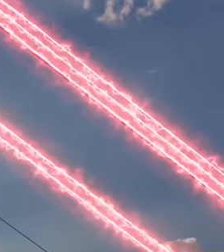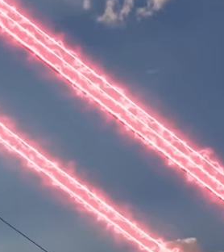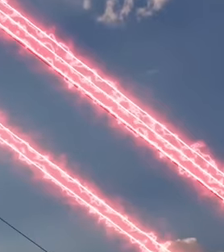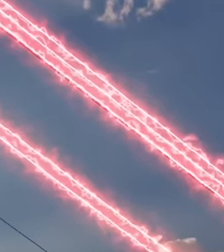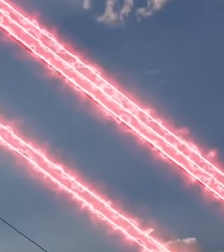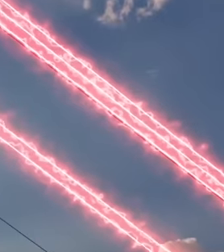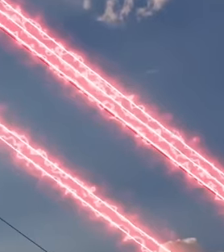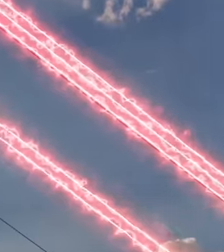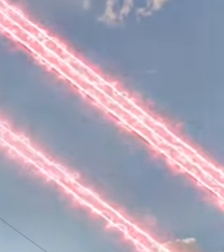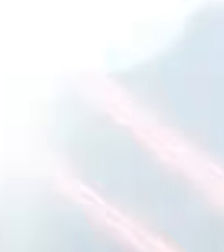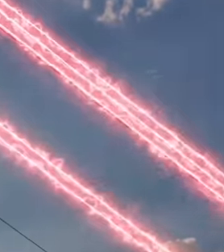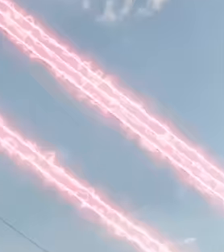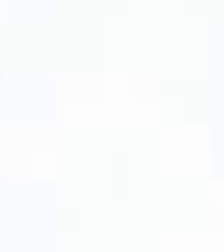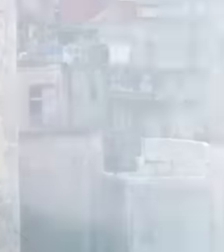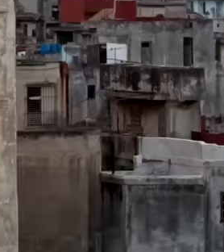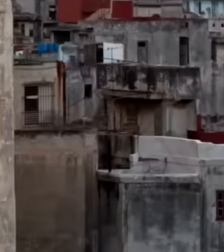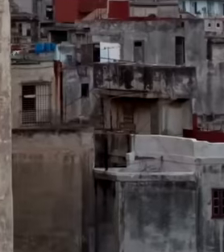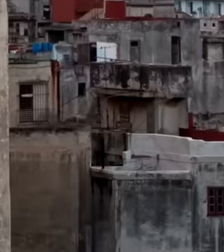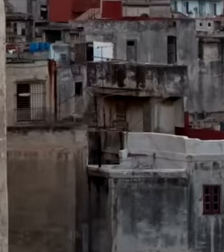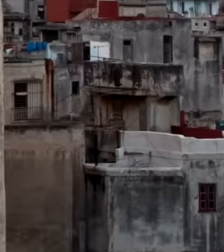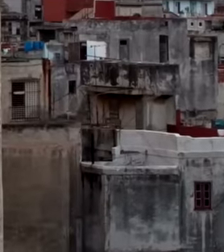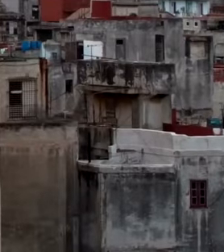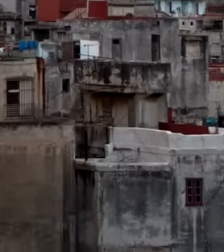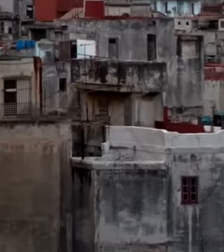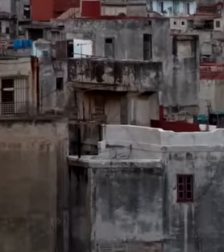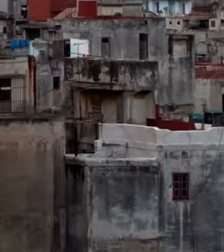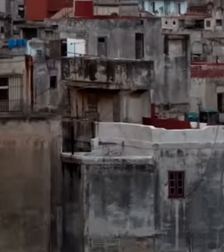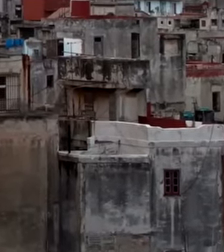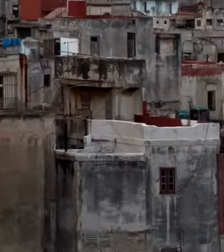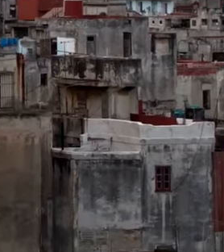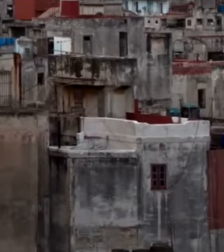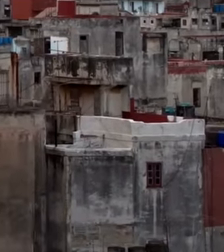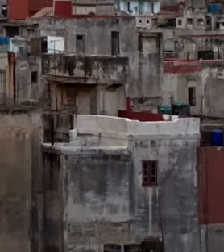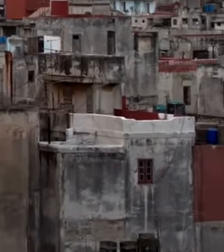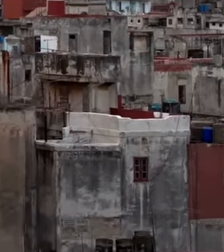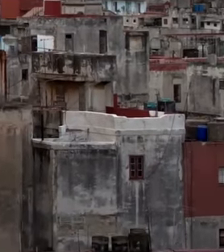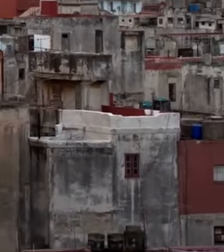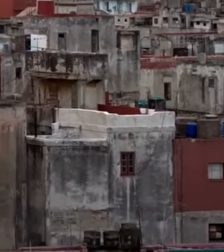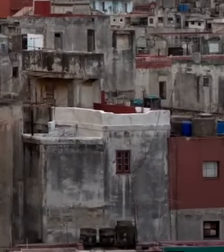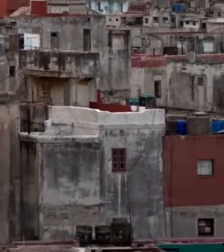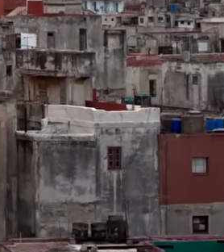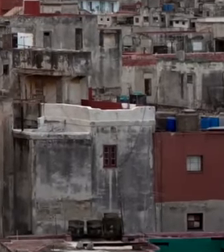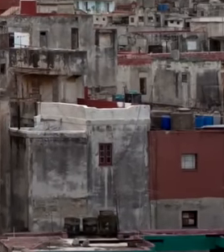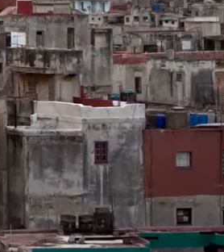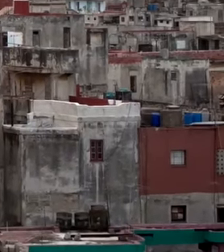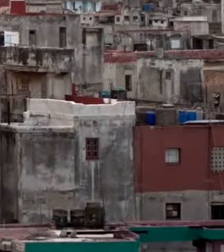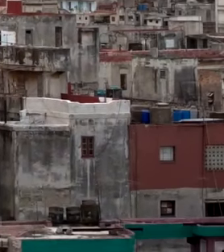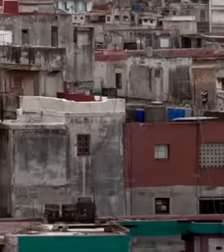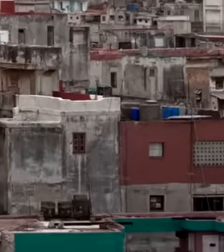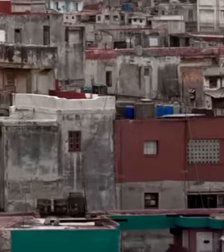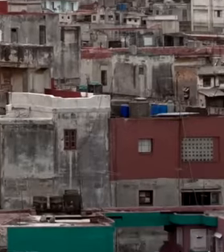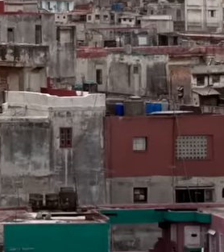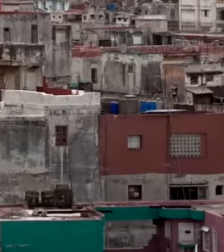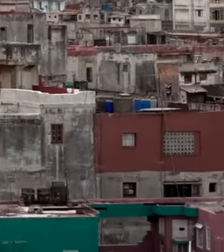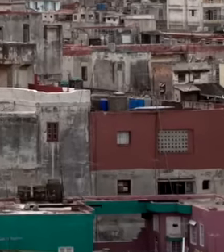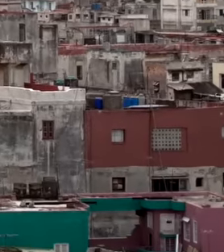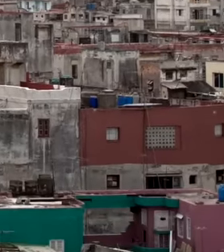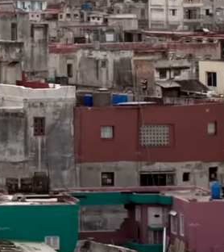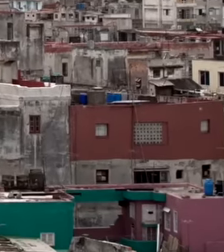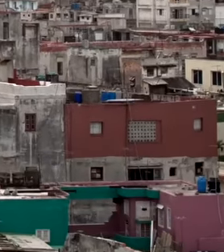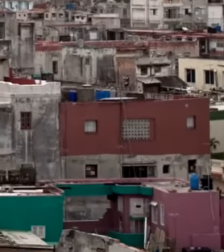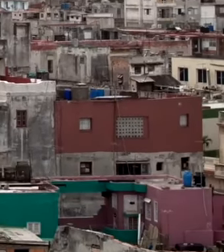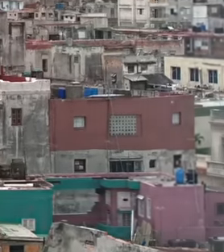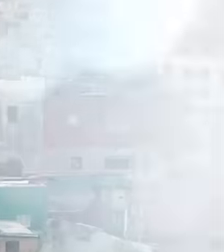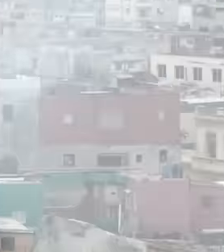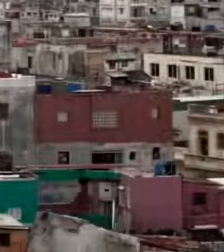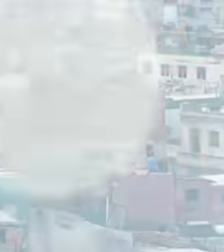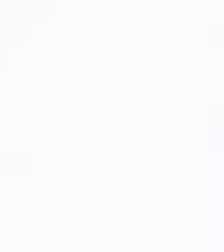with maximum impact rates between 41 and 51 percent. The blackouts are mainly due to